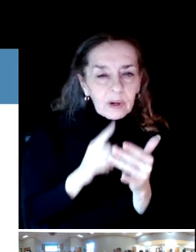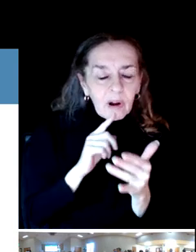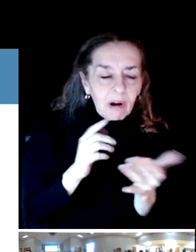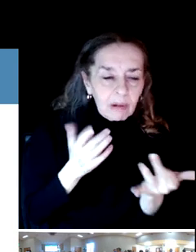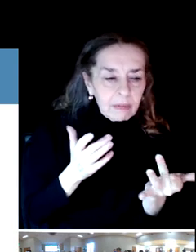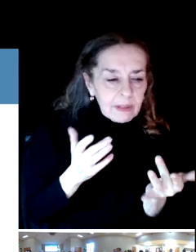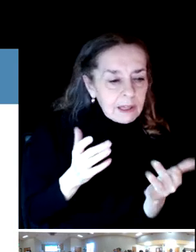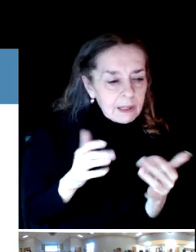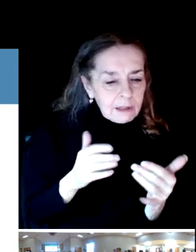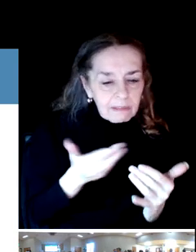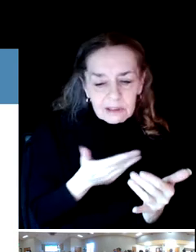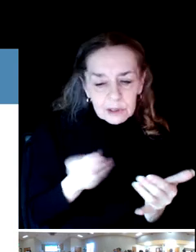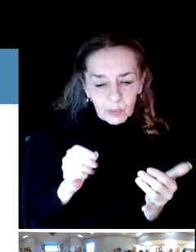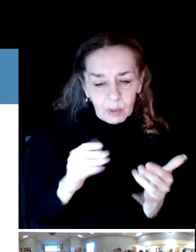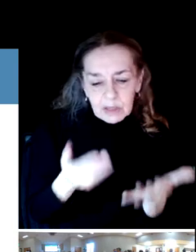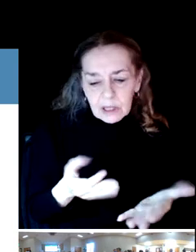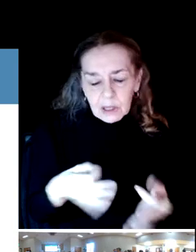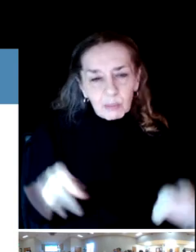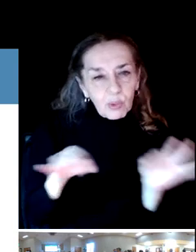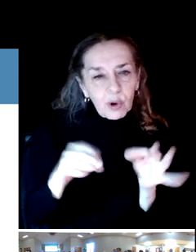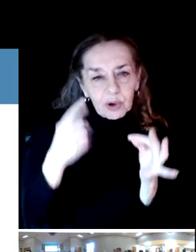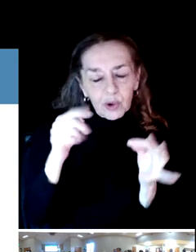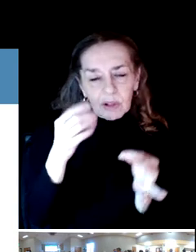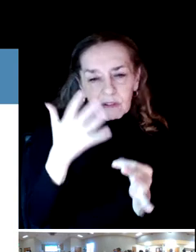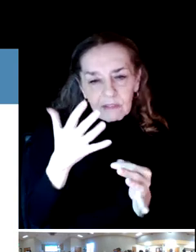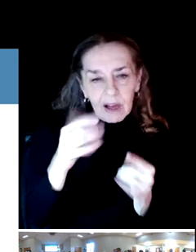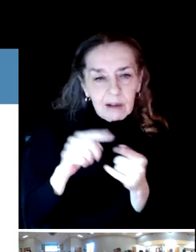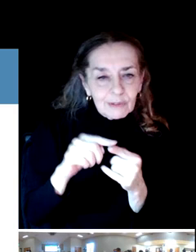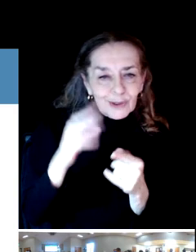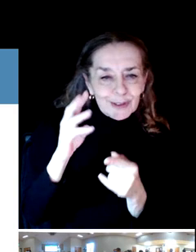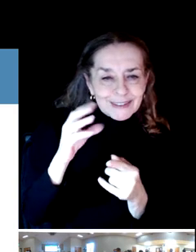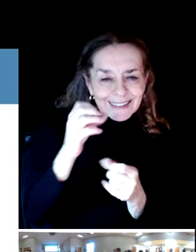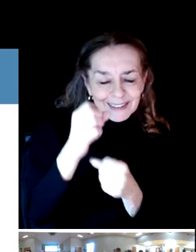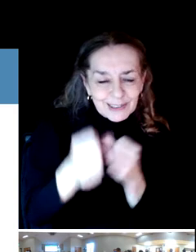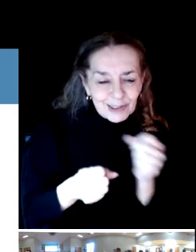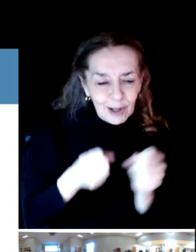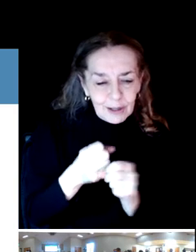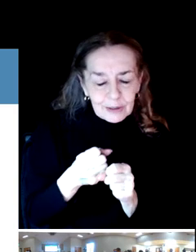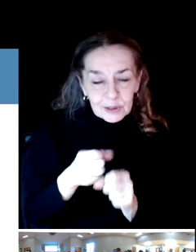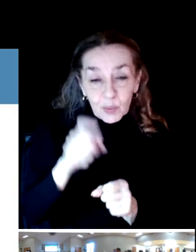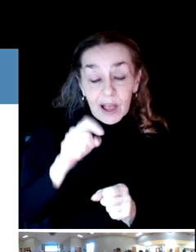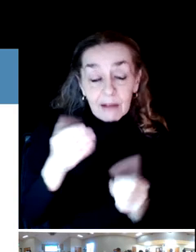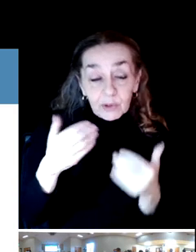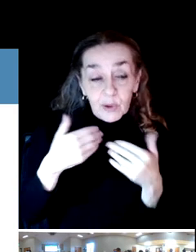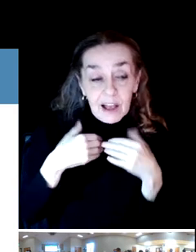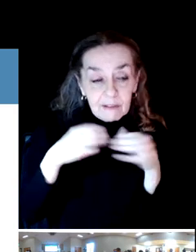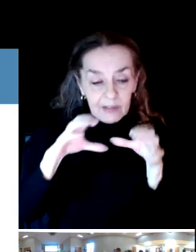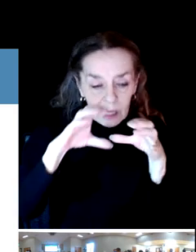Now, granted, we have to get out our crystal ball to try to figure, but I can tell you